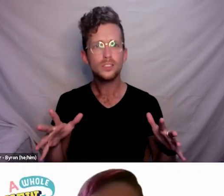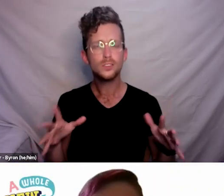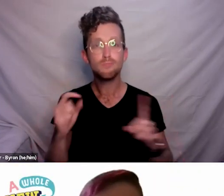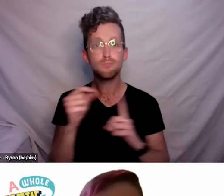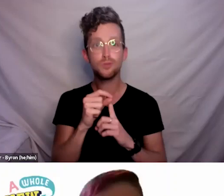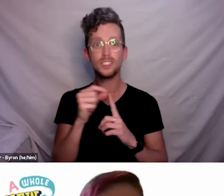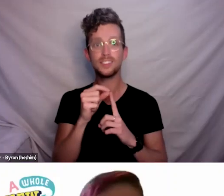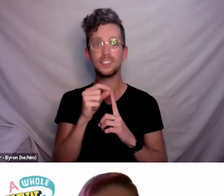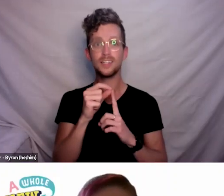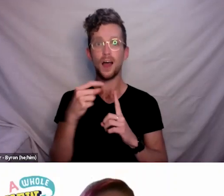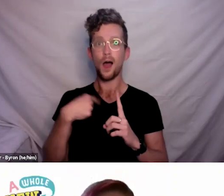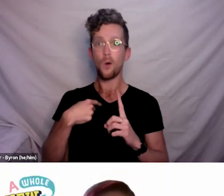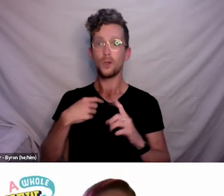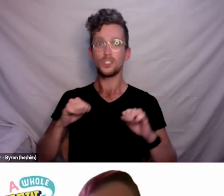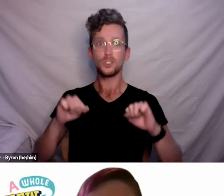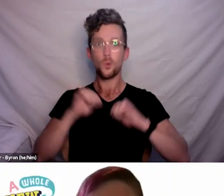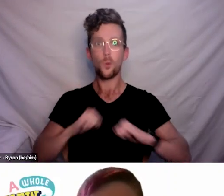I was just waiting for the screen to change. Sorry Prudence.